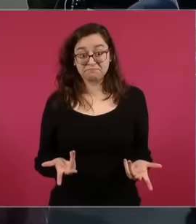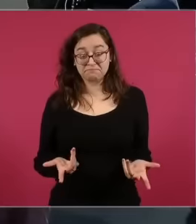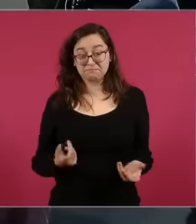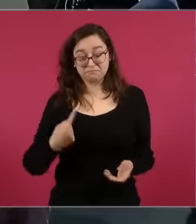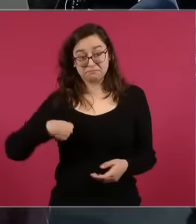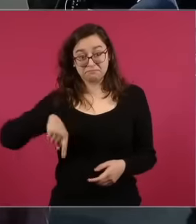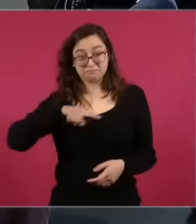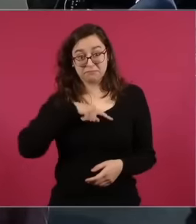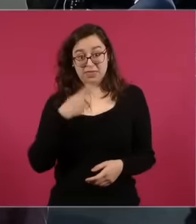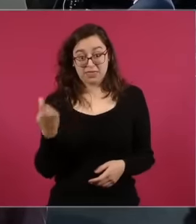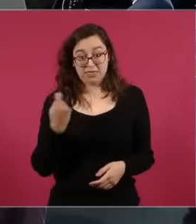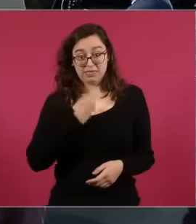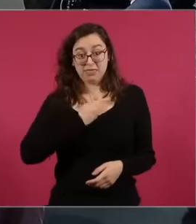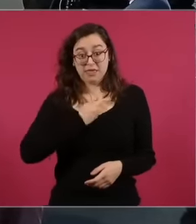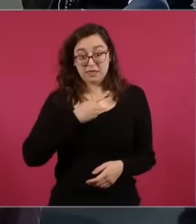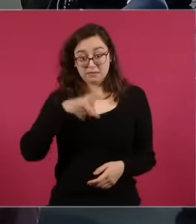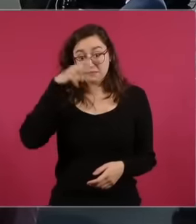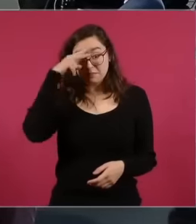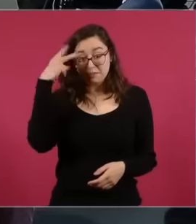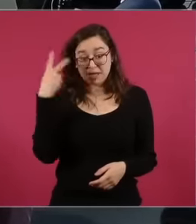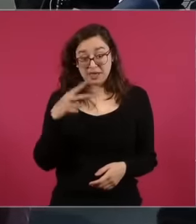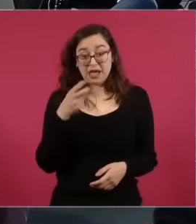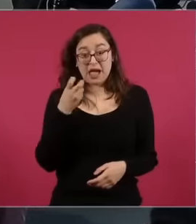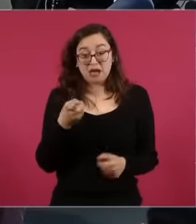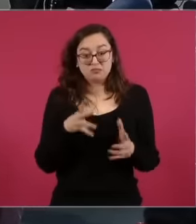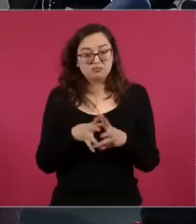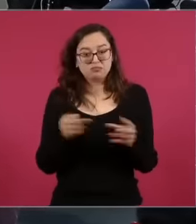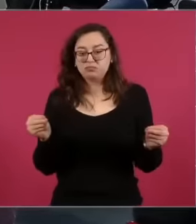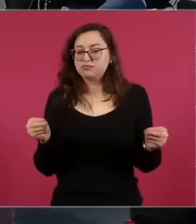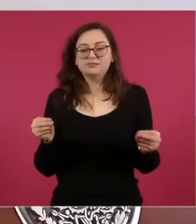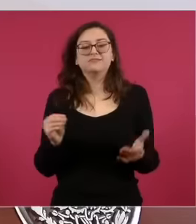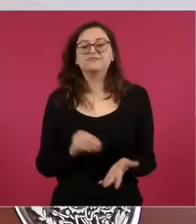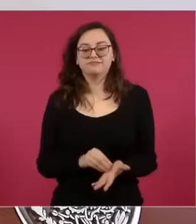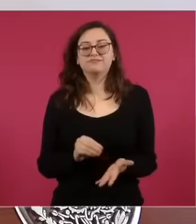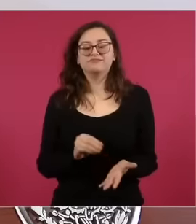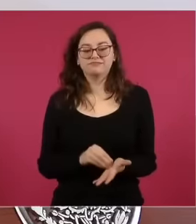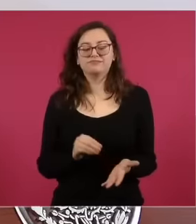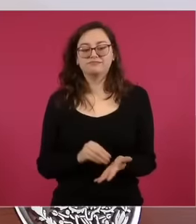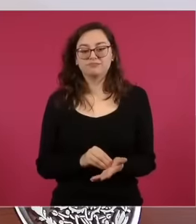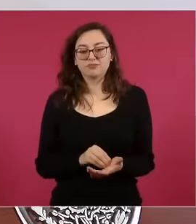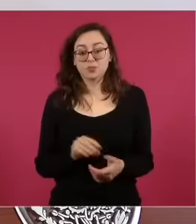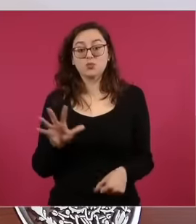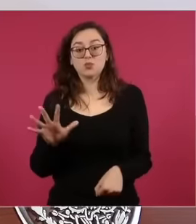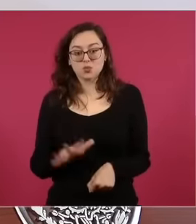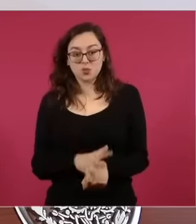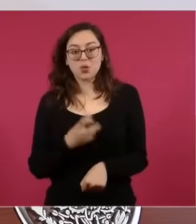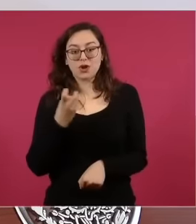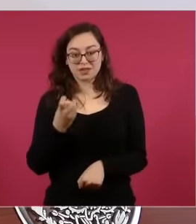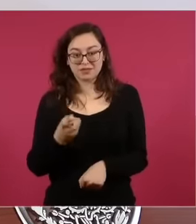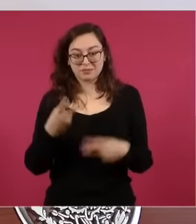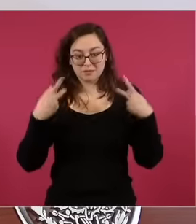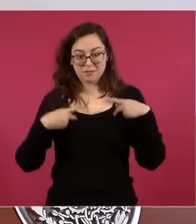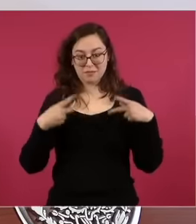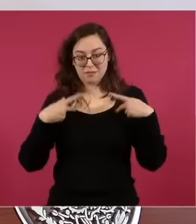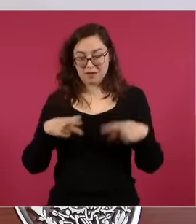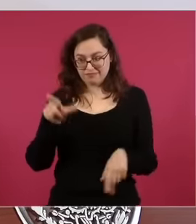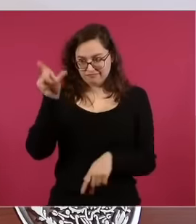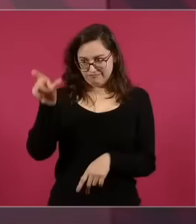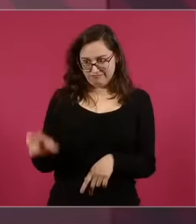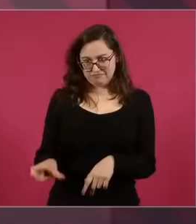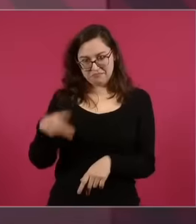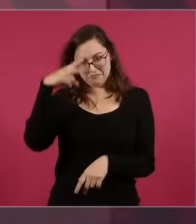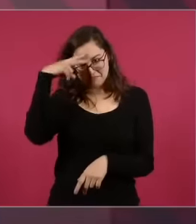because that did not disappear, that's why El Mexicano is